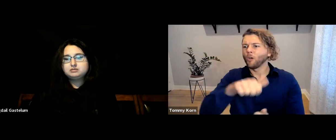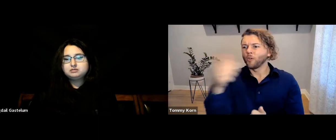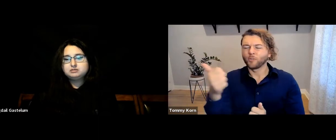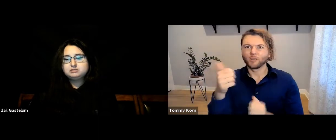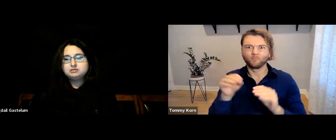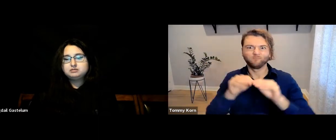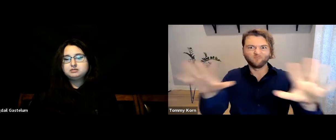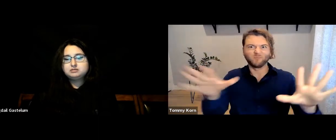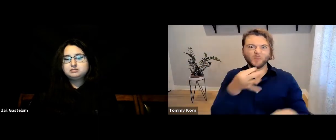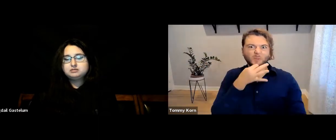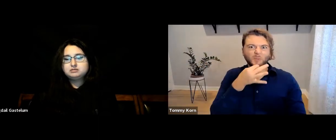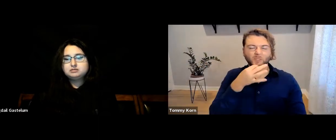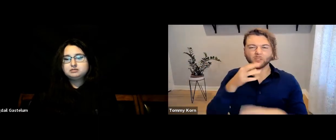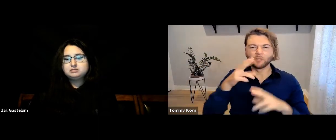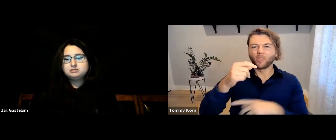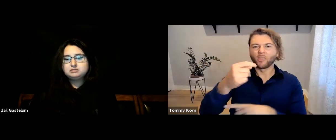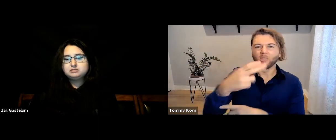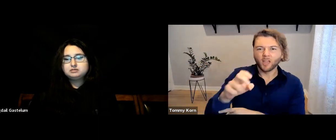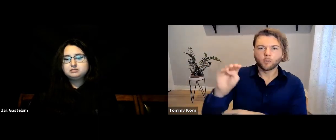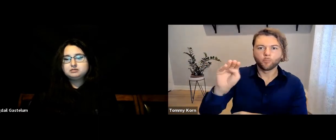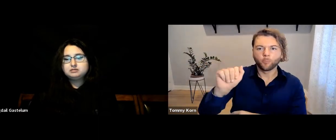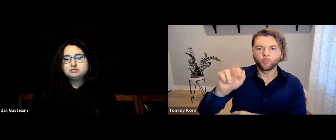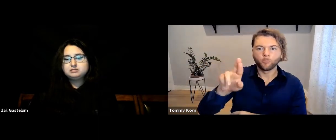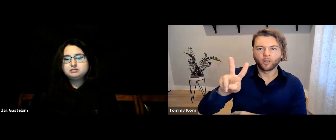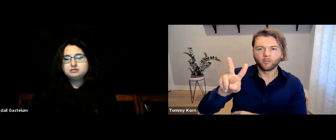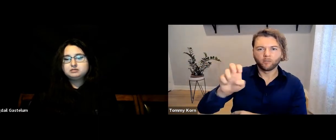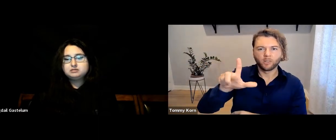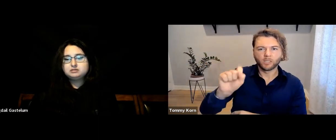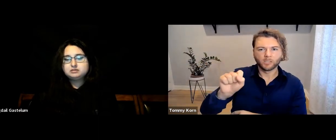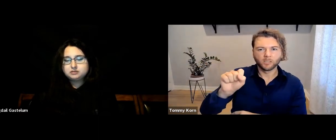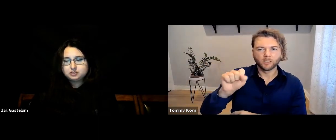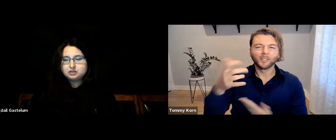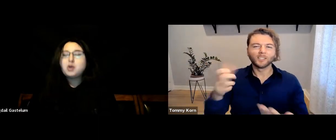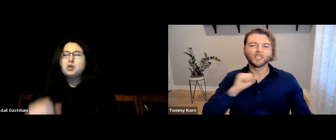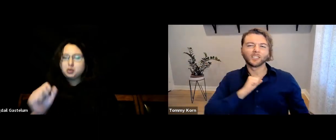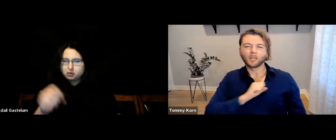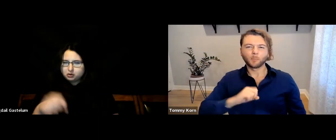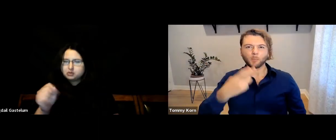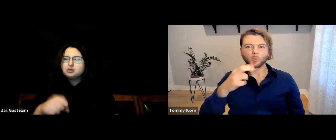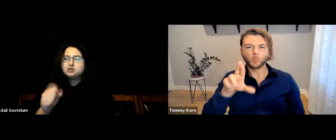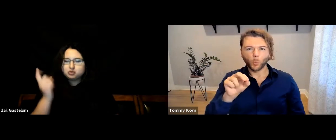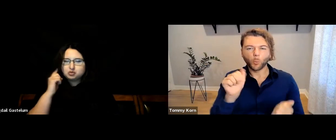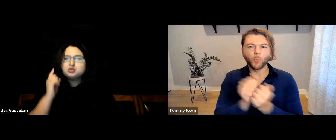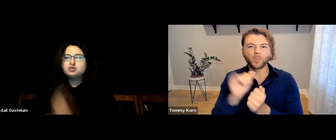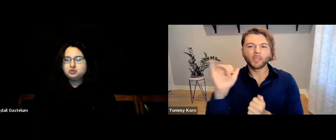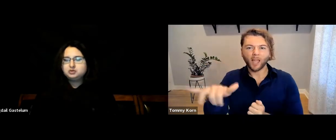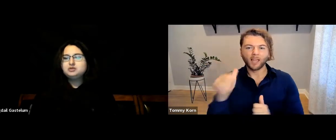Another one coming out soon is The Marvels [The Eternals]. [Bigdail] Yes, I heard about that. [Tommy] It’s a superhero movie